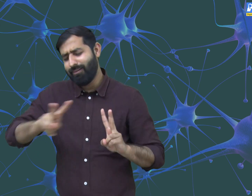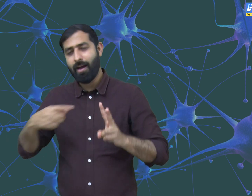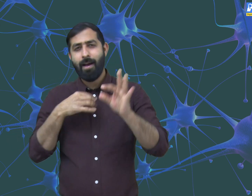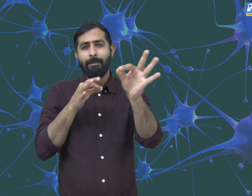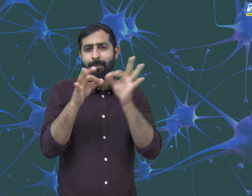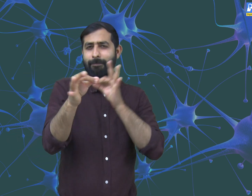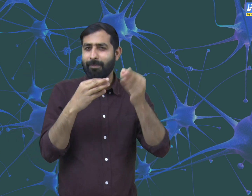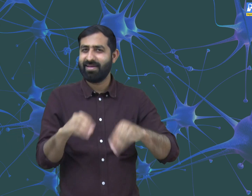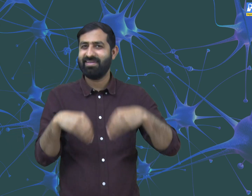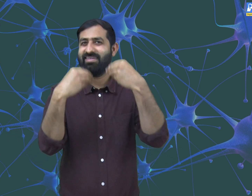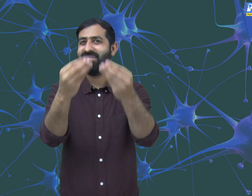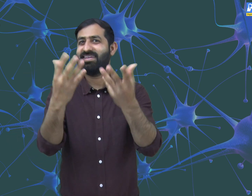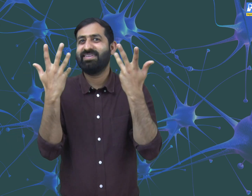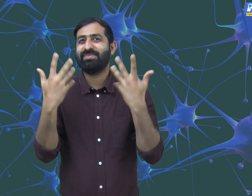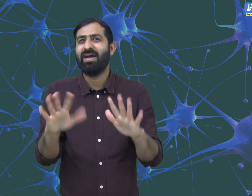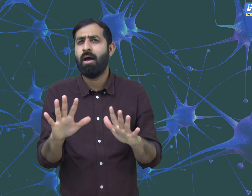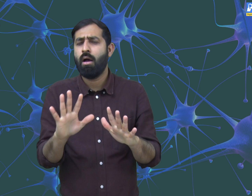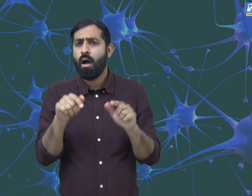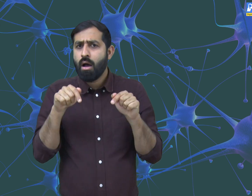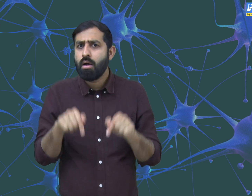We have discussed about all these topics.